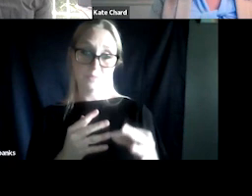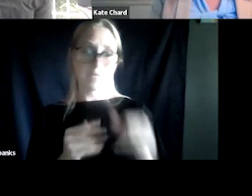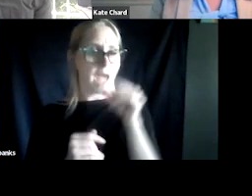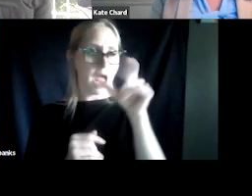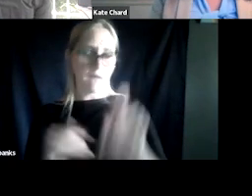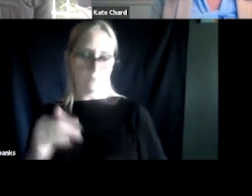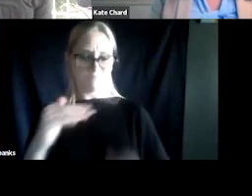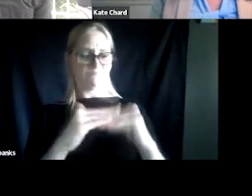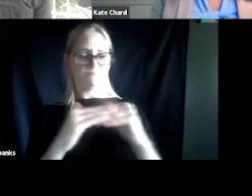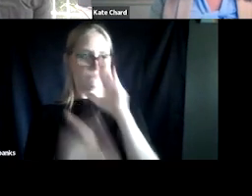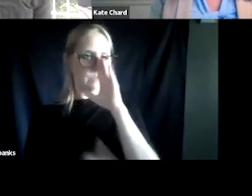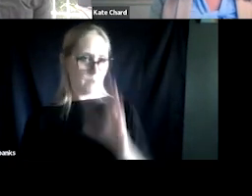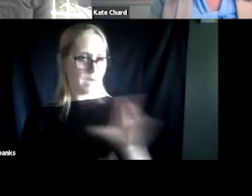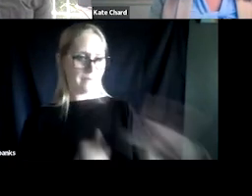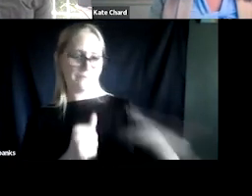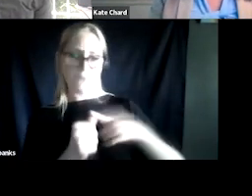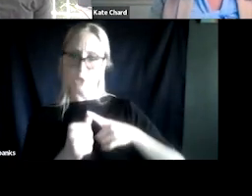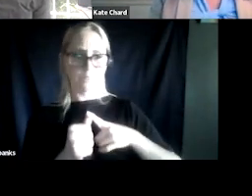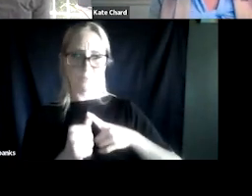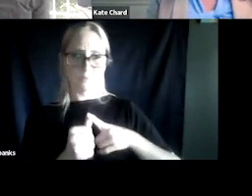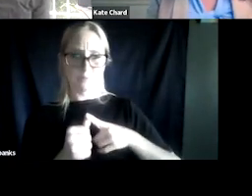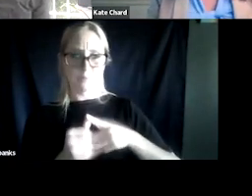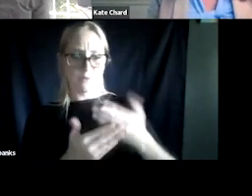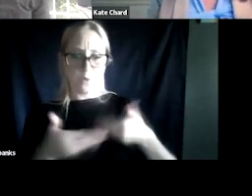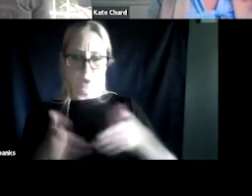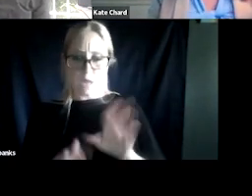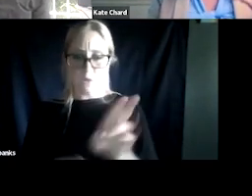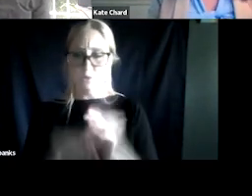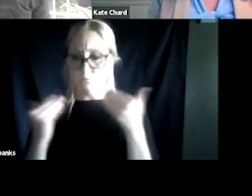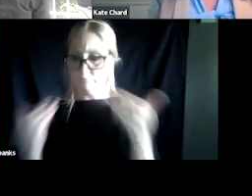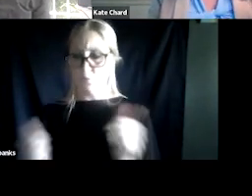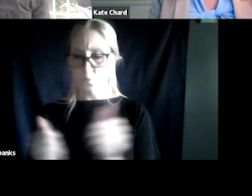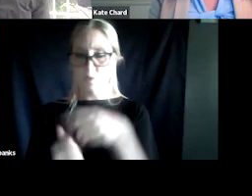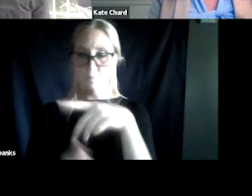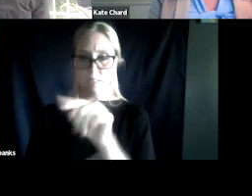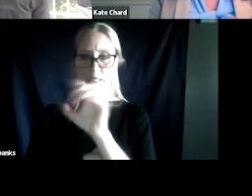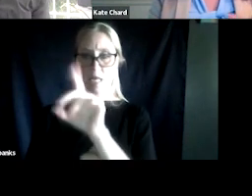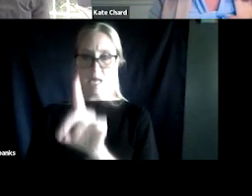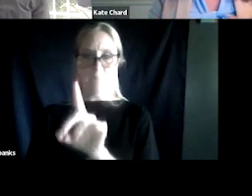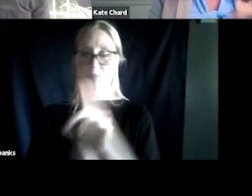in sobriety before we can allow them to move forward into their PTSD depression and other treatments.